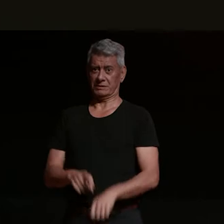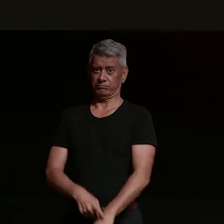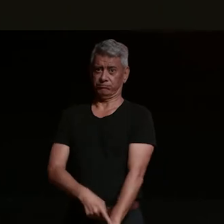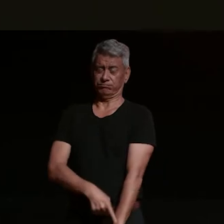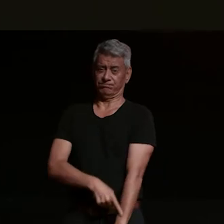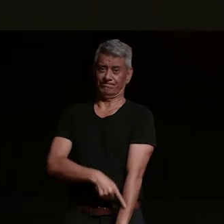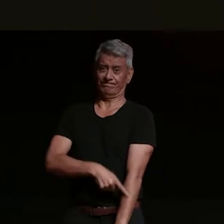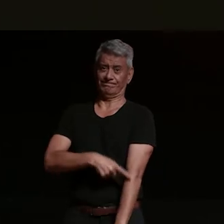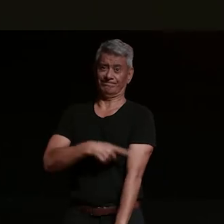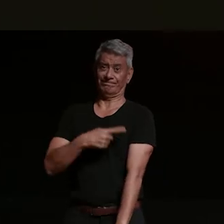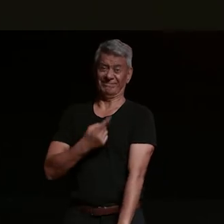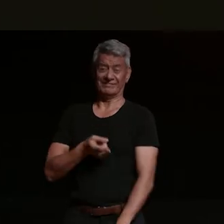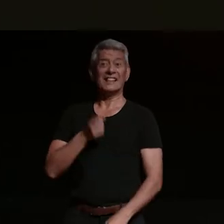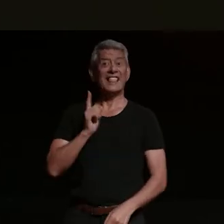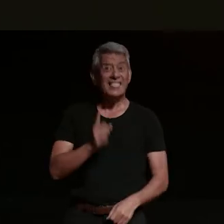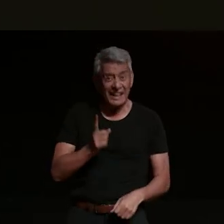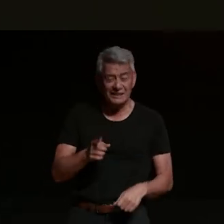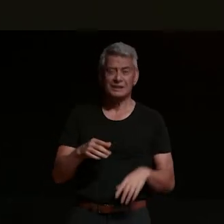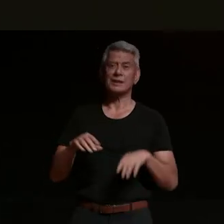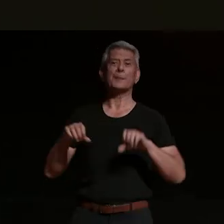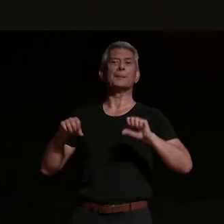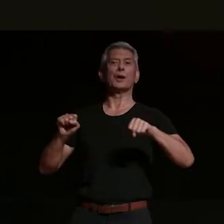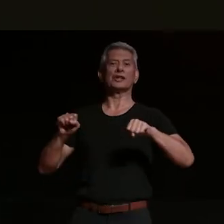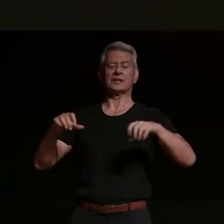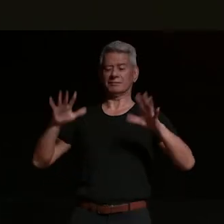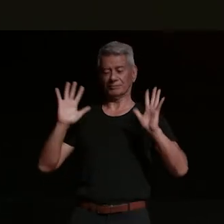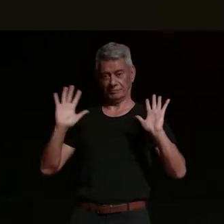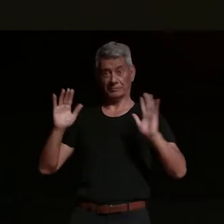what a motorcyclist is and i would like to say that as much as i respect commuters